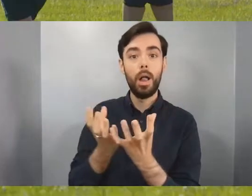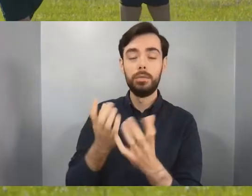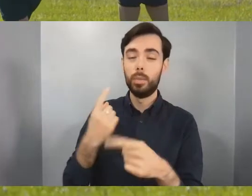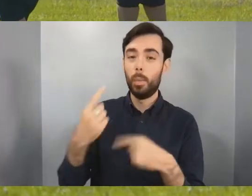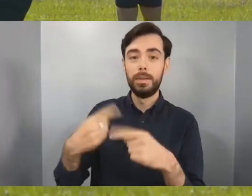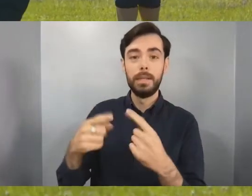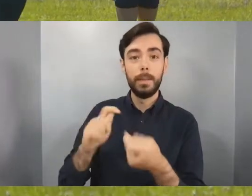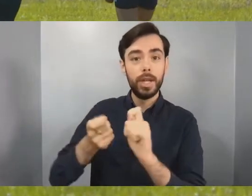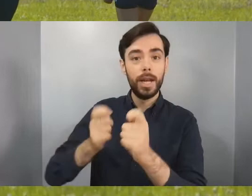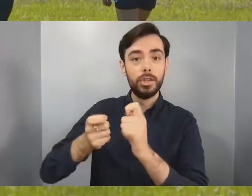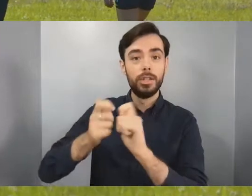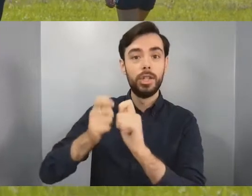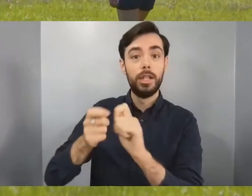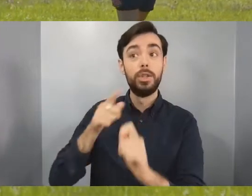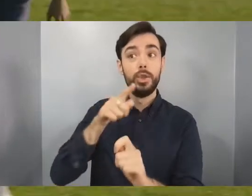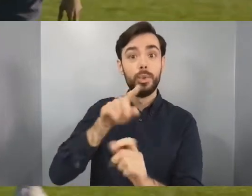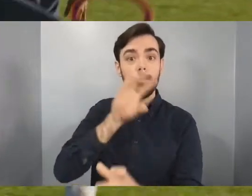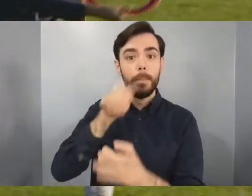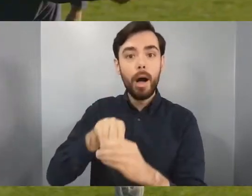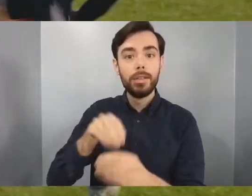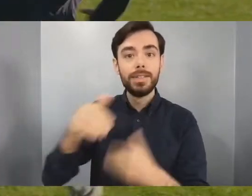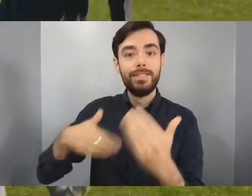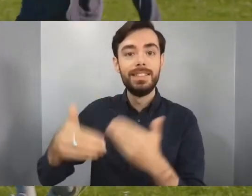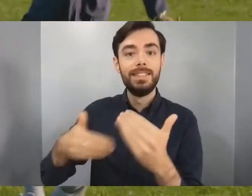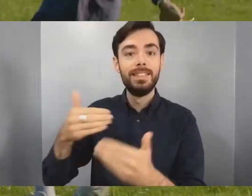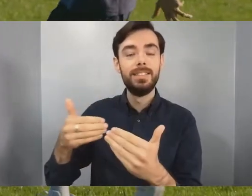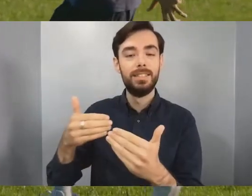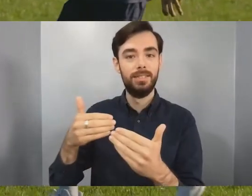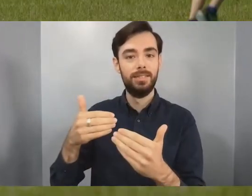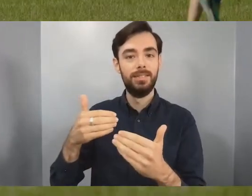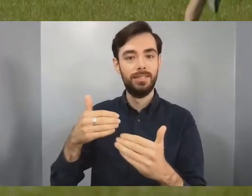have the potential to have more impact and make more of a difference than perhaps any